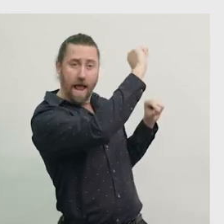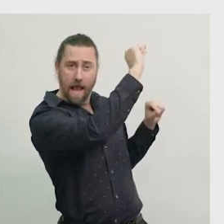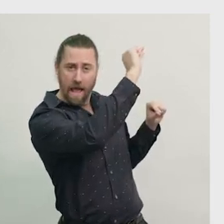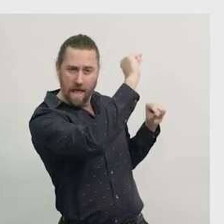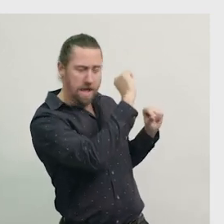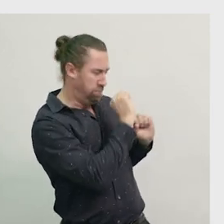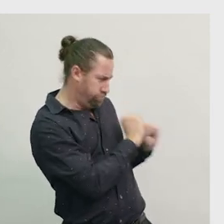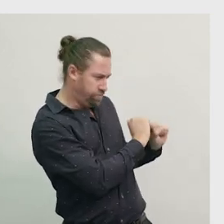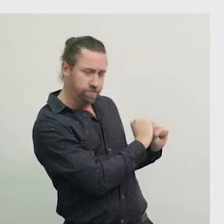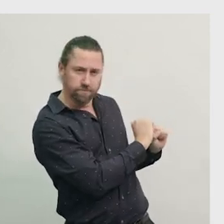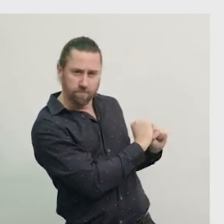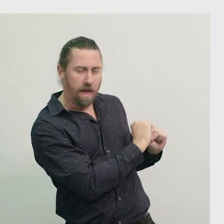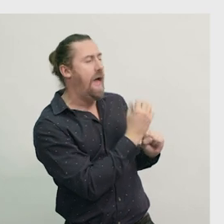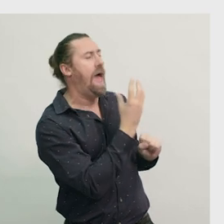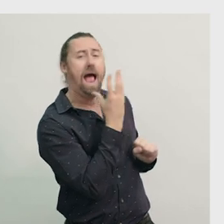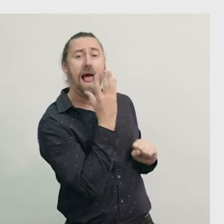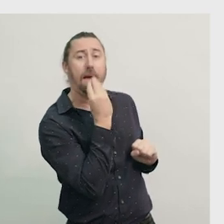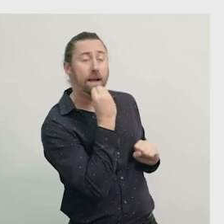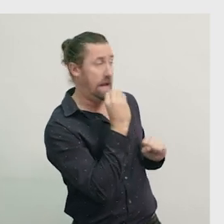and the features of lemons in the other.